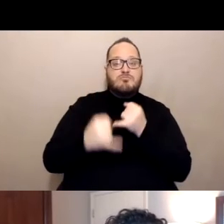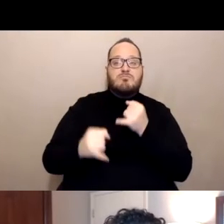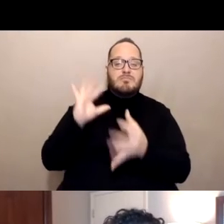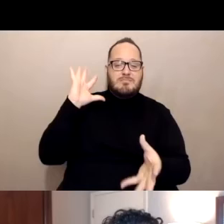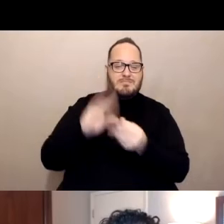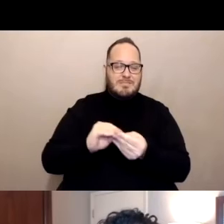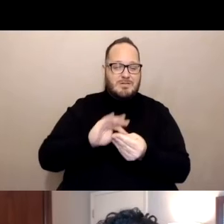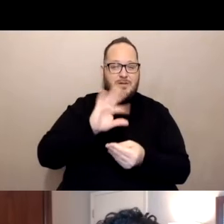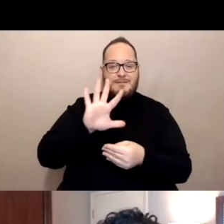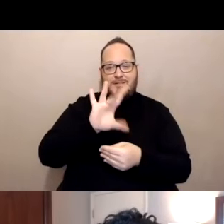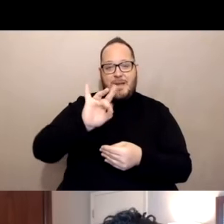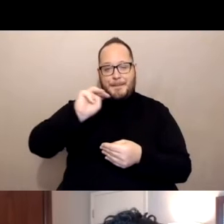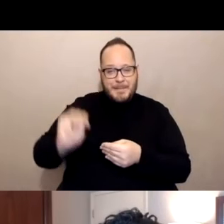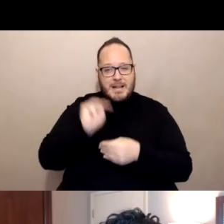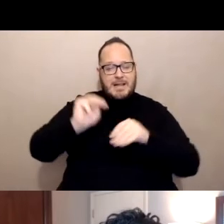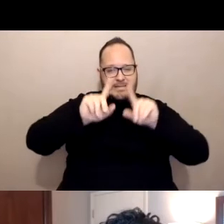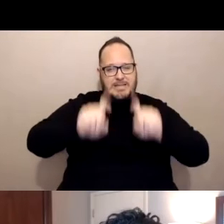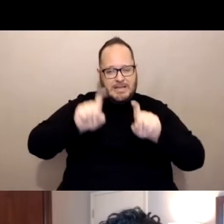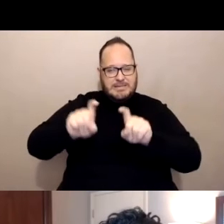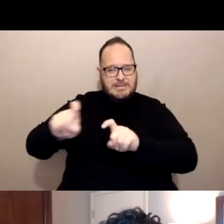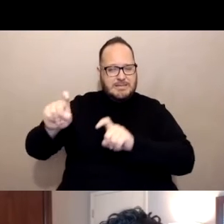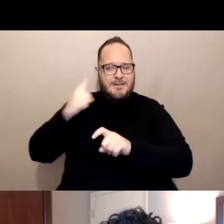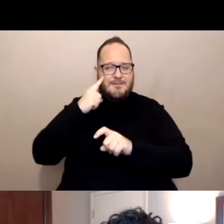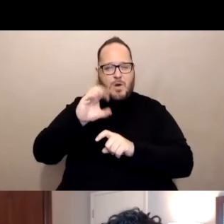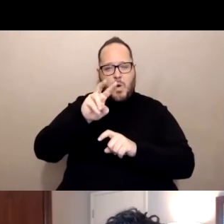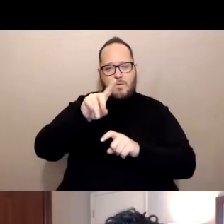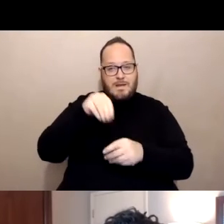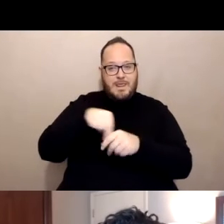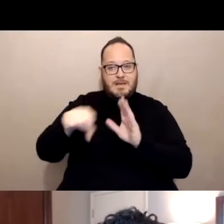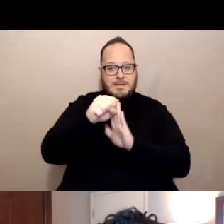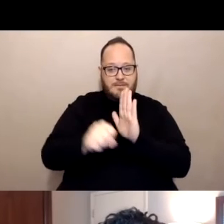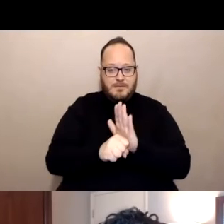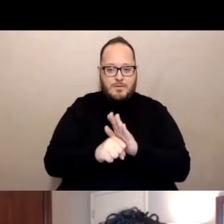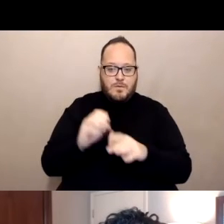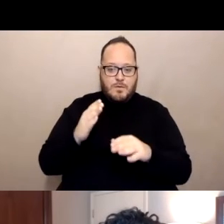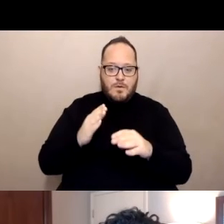We've had over 3.5 million COVID cases reported in California.